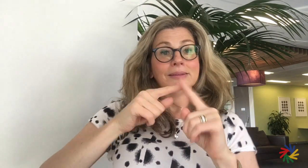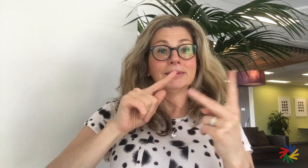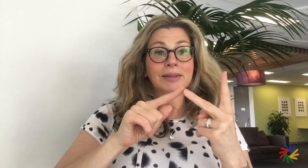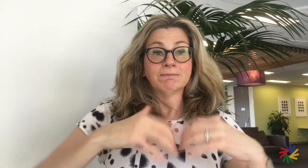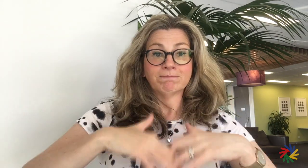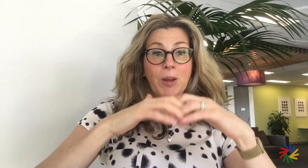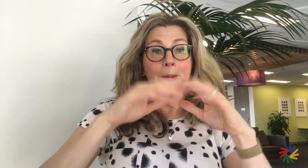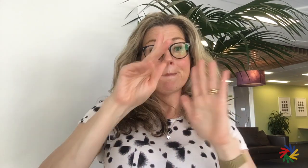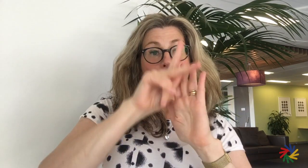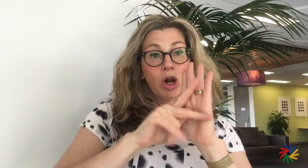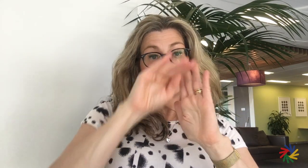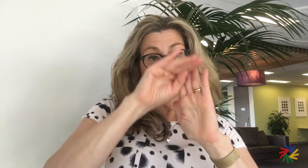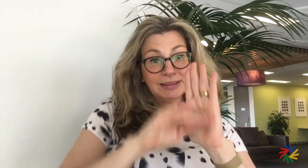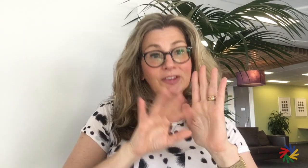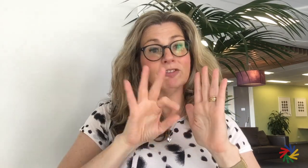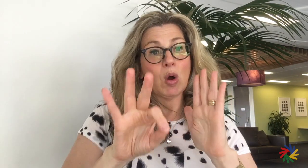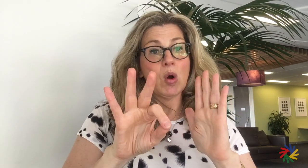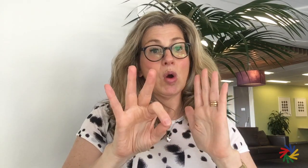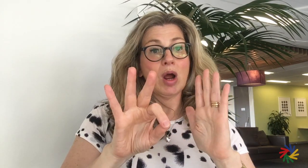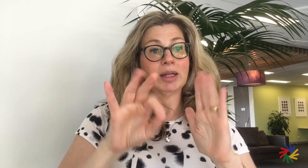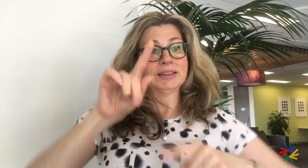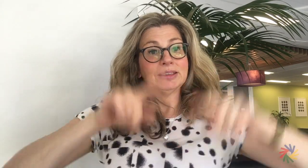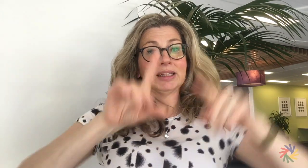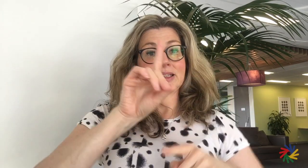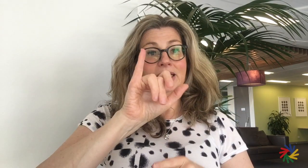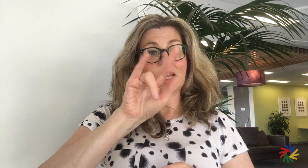in the area of gender equality, the delivery of a new Diversity Policy